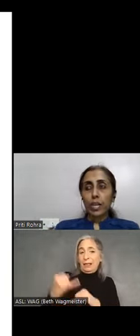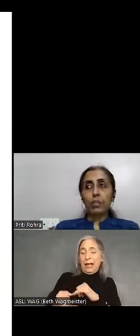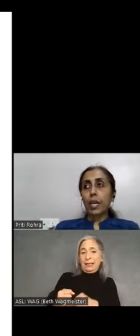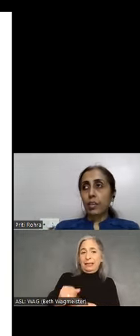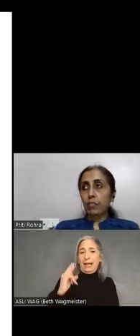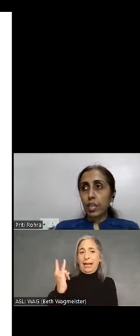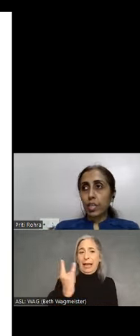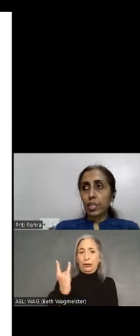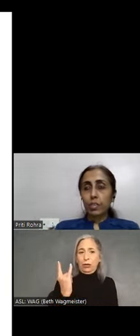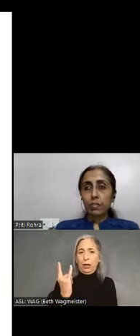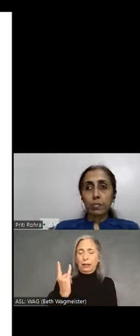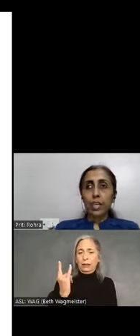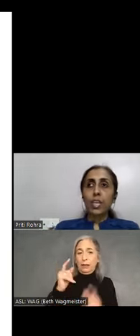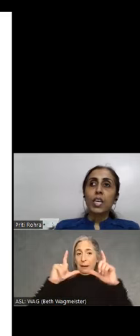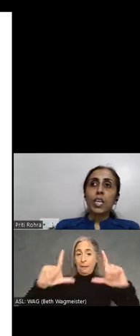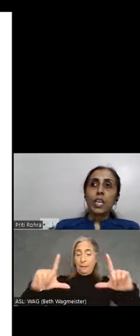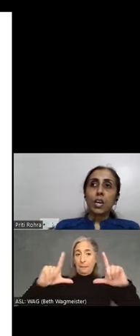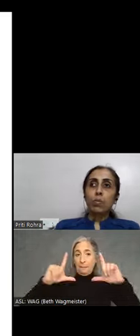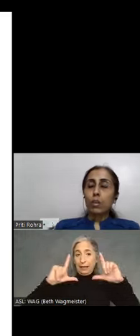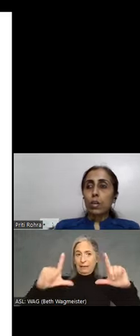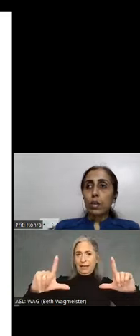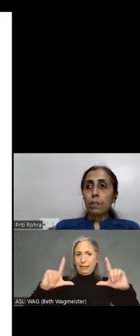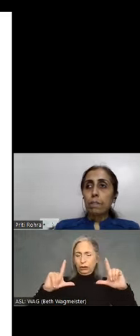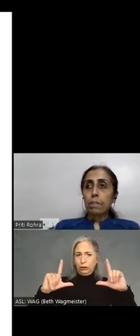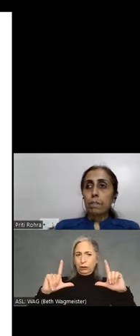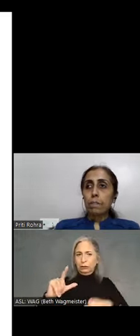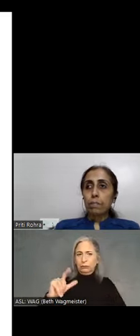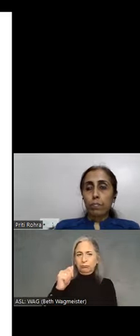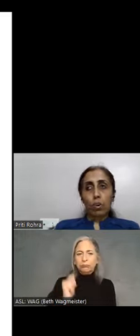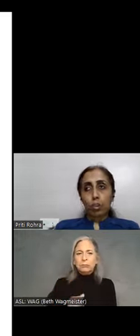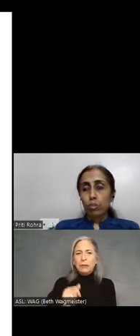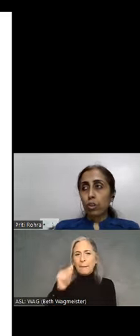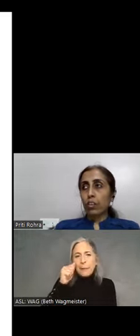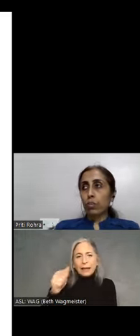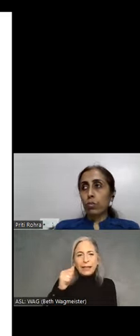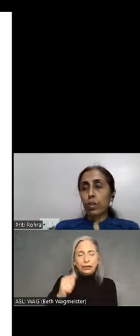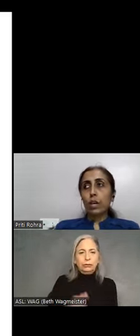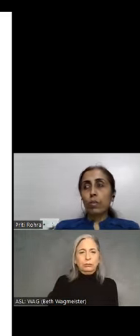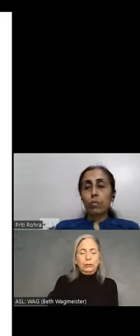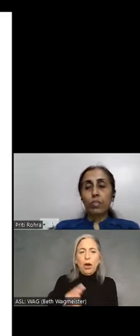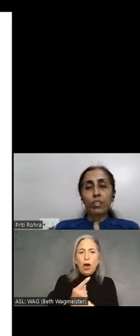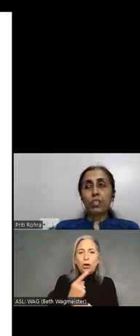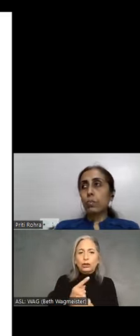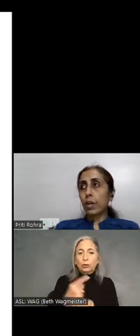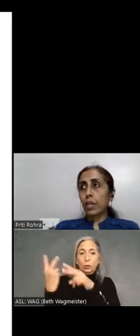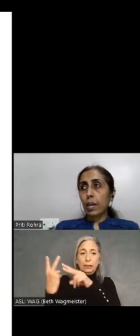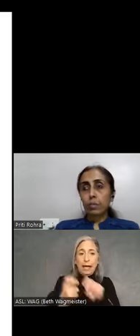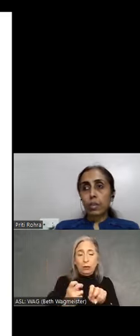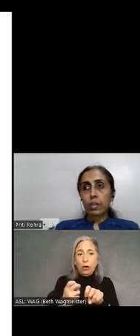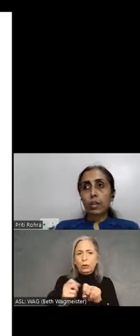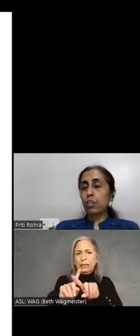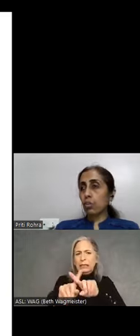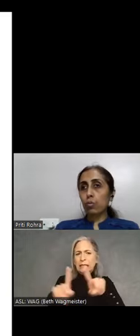magnification. Also on Android you can download different third party apps. The list is too